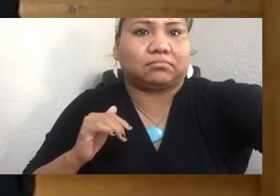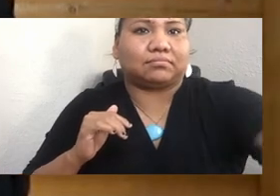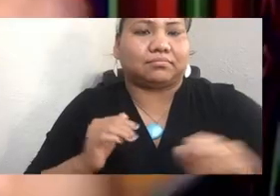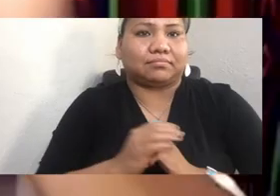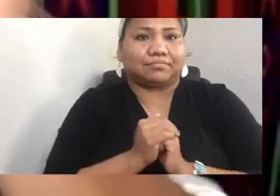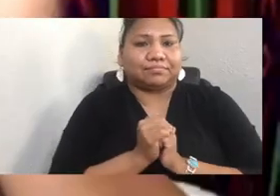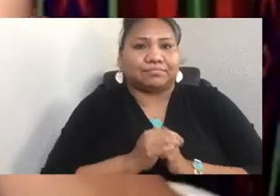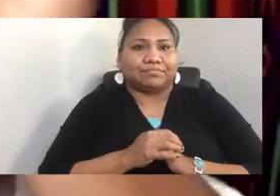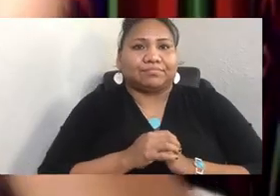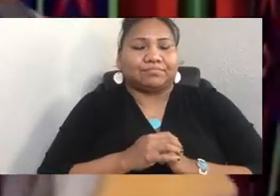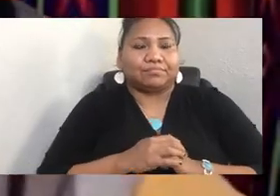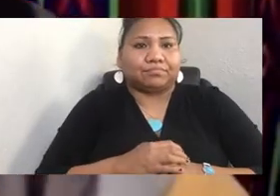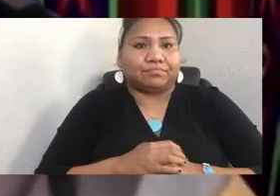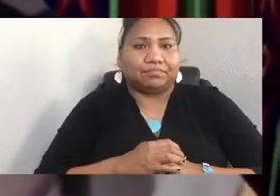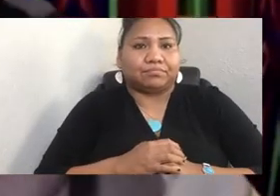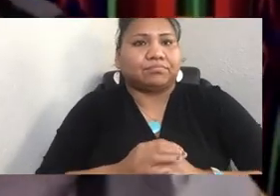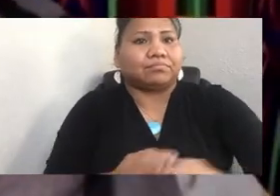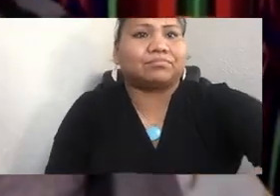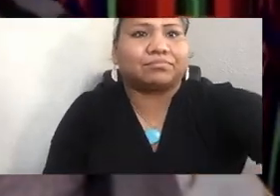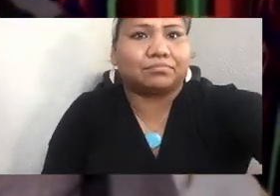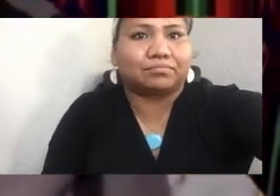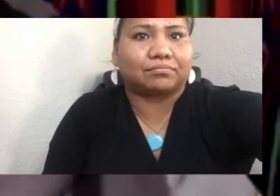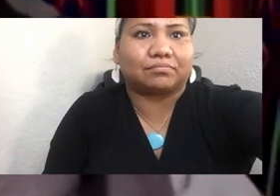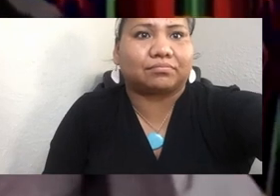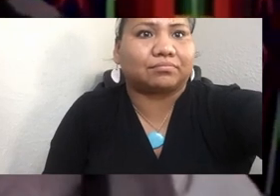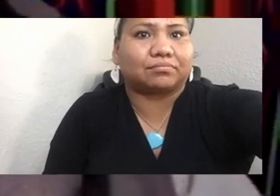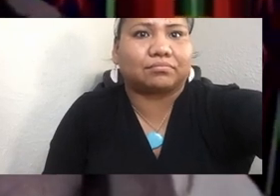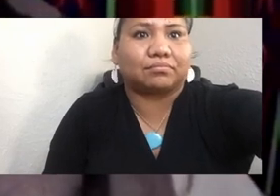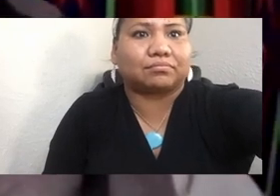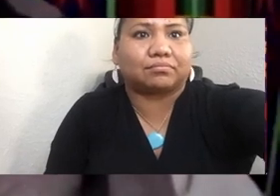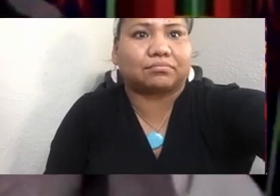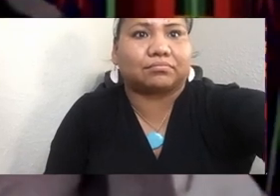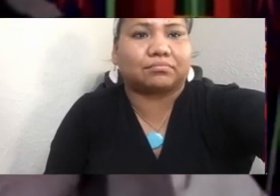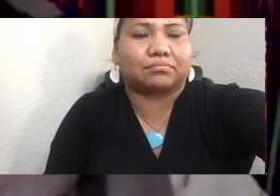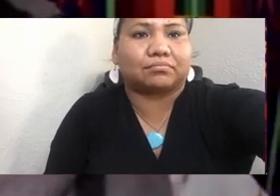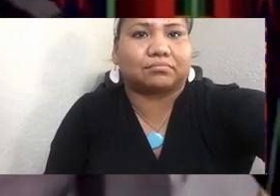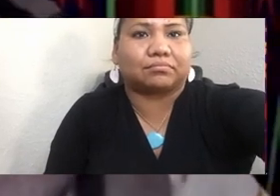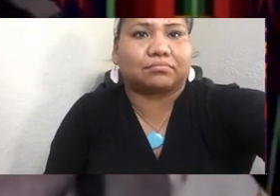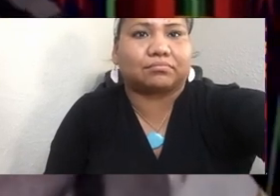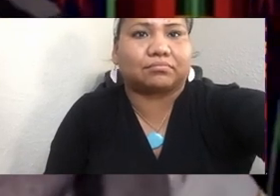[NON-ENGLISH] Thank you so much for the prayer today, the opening prayer.